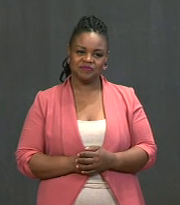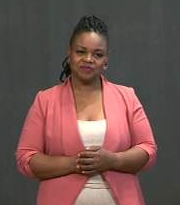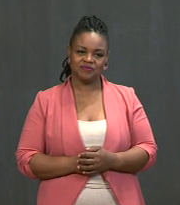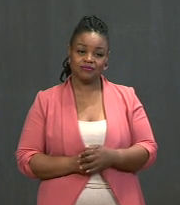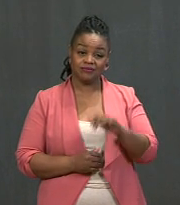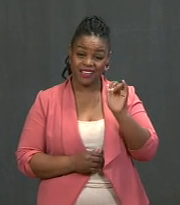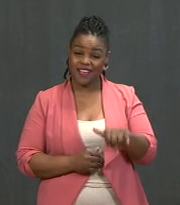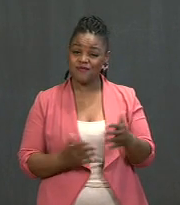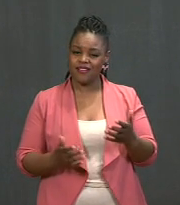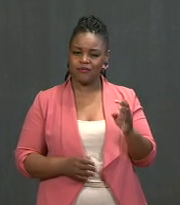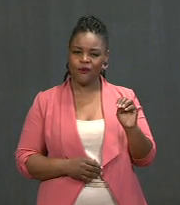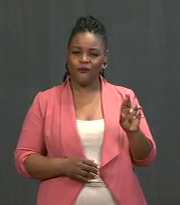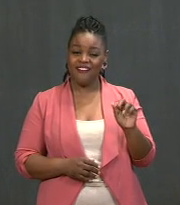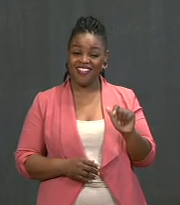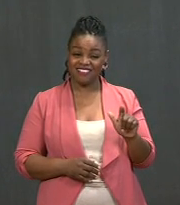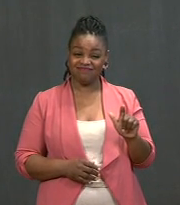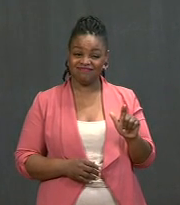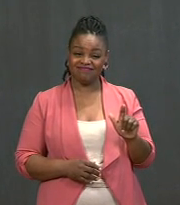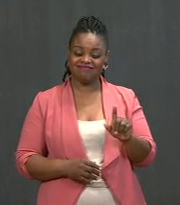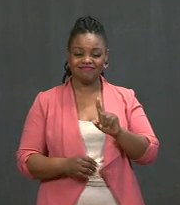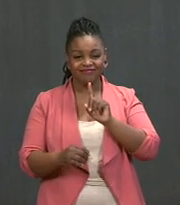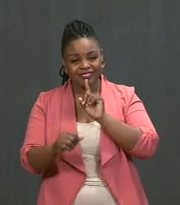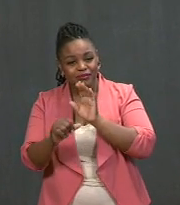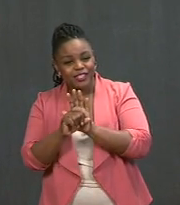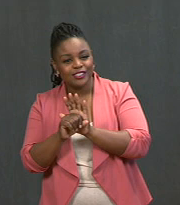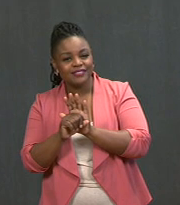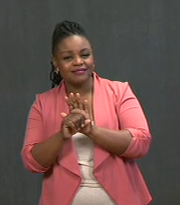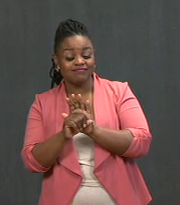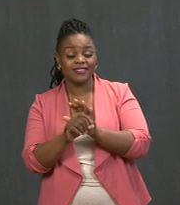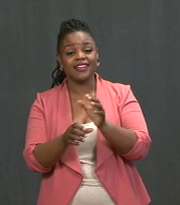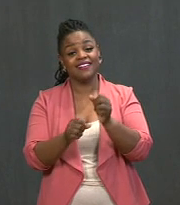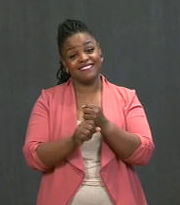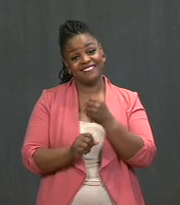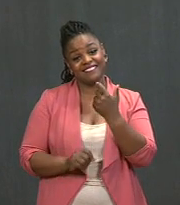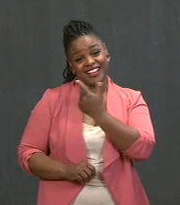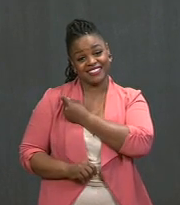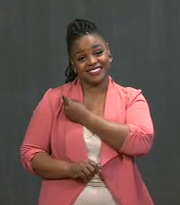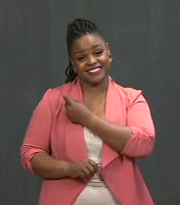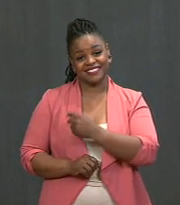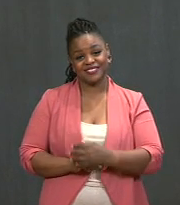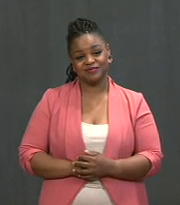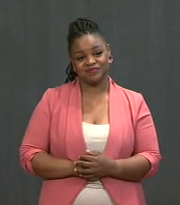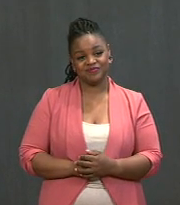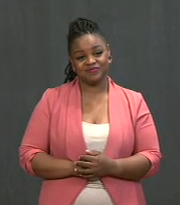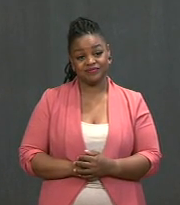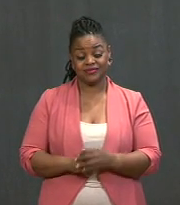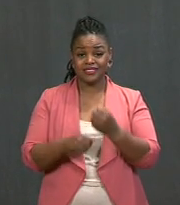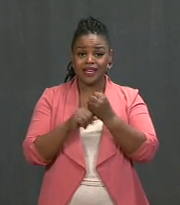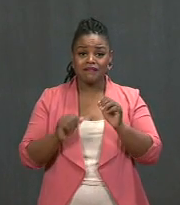Get vaccinated -- something which can, he went on to say, can save your life and the lives of others.